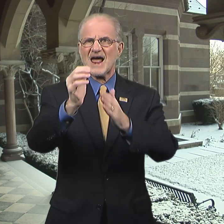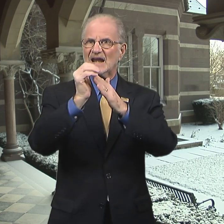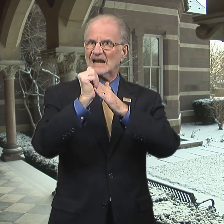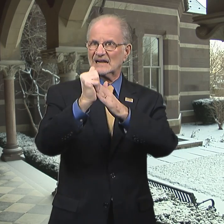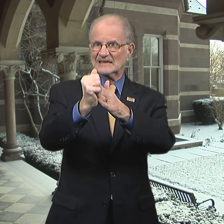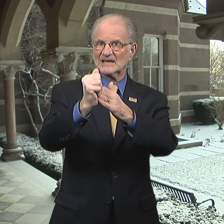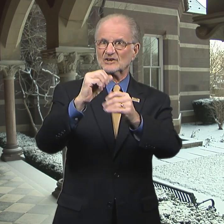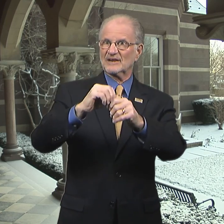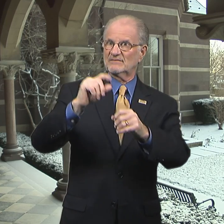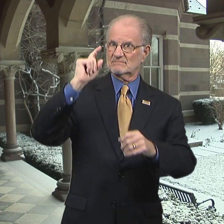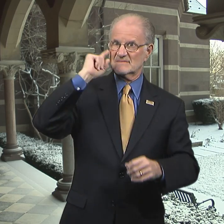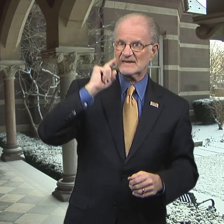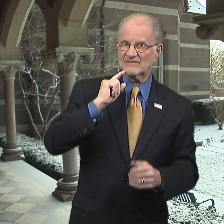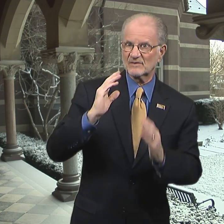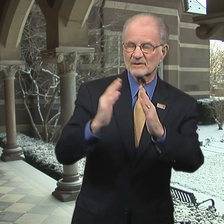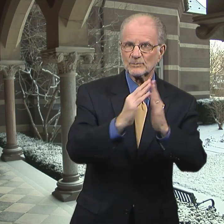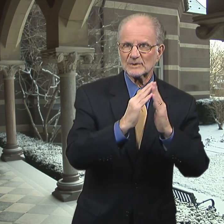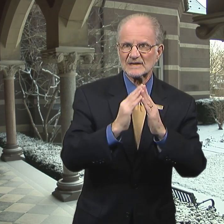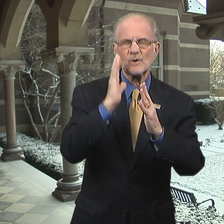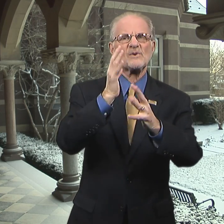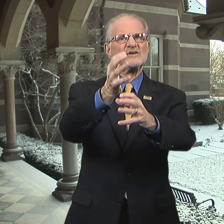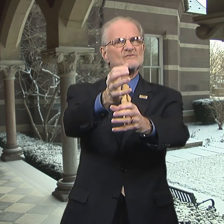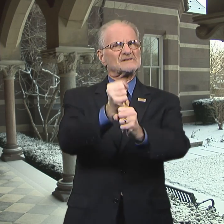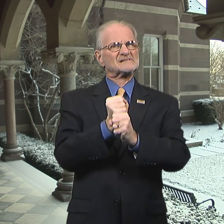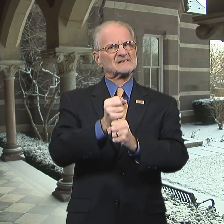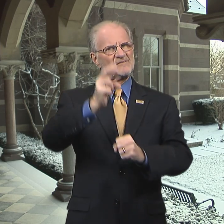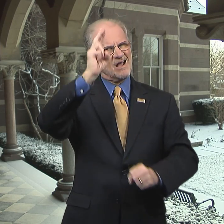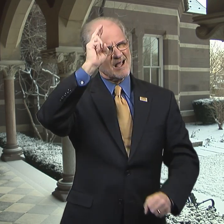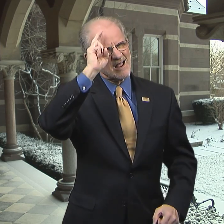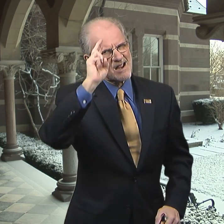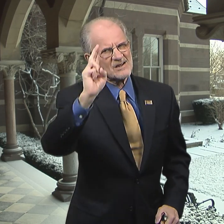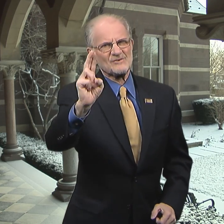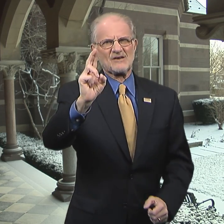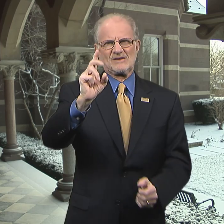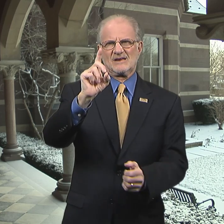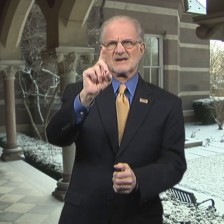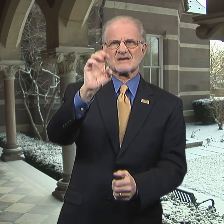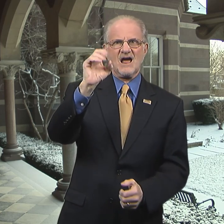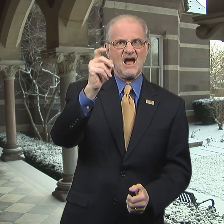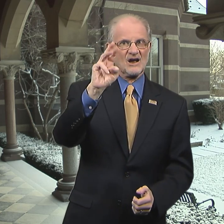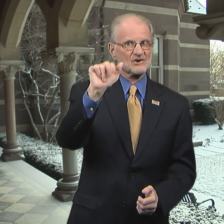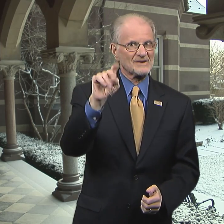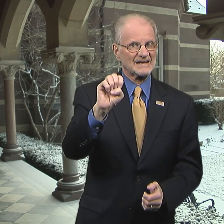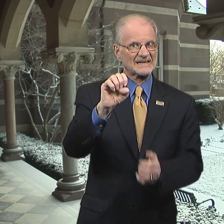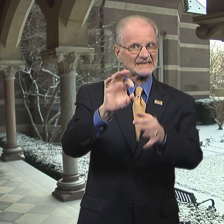and leader in the deaf community, will receive an honorary doctorate degree